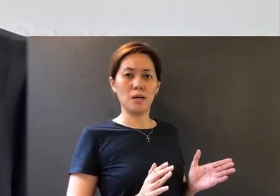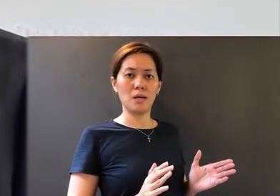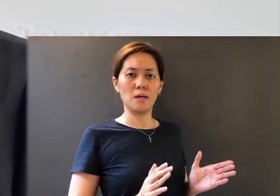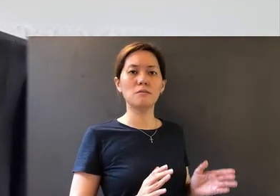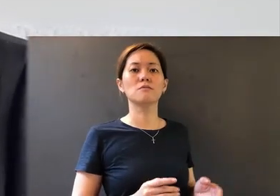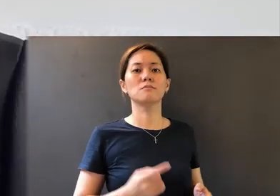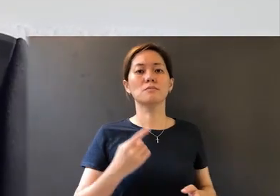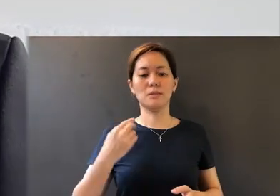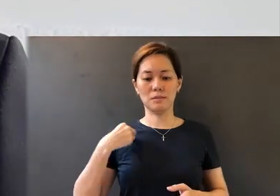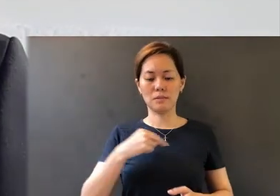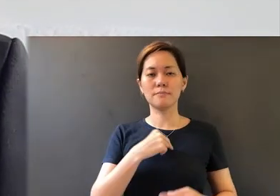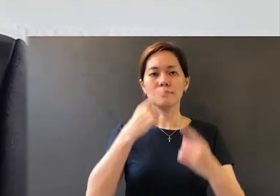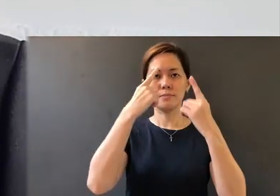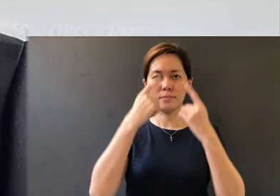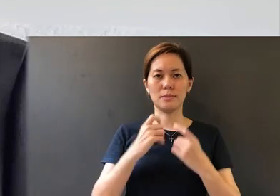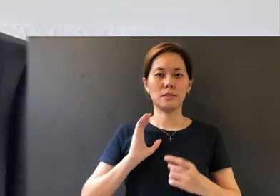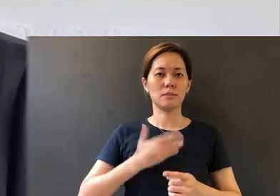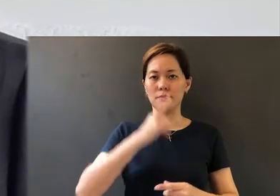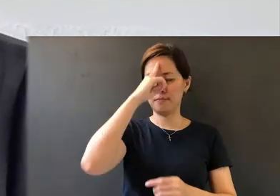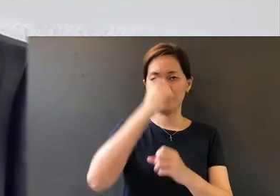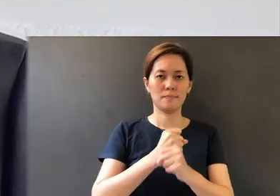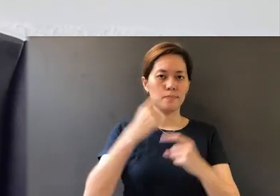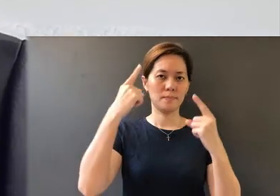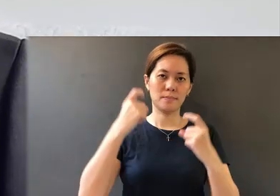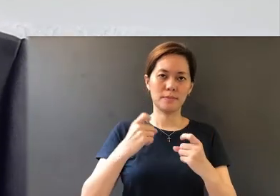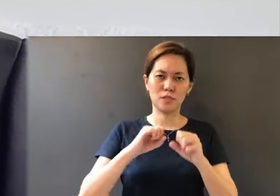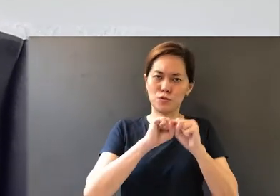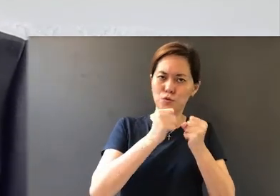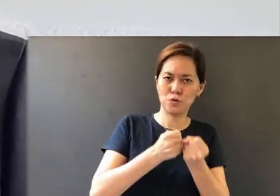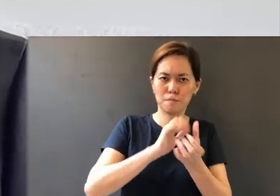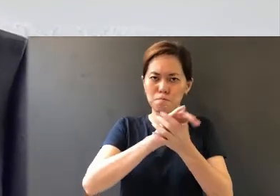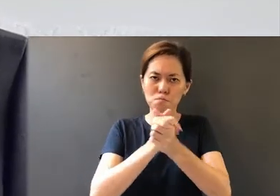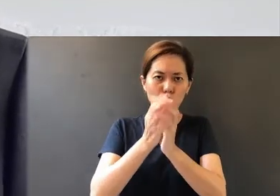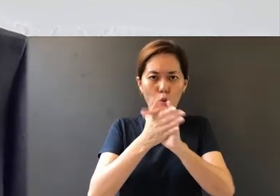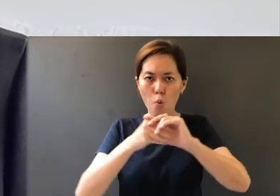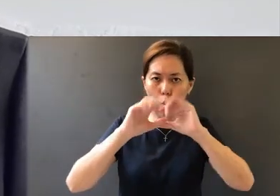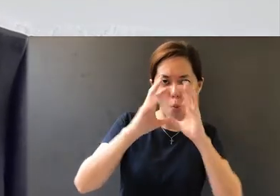to test us, to test our faith, to shape us.